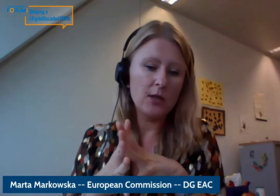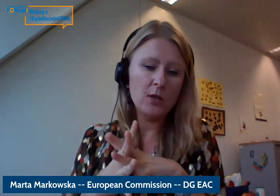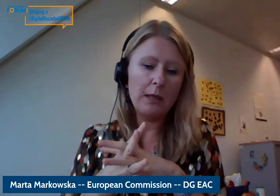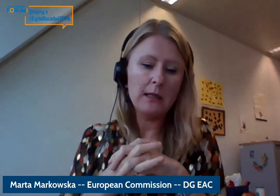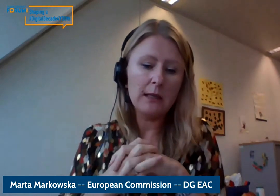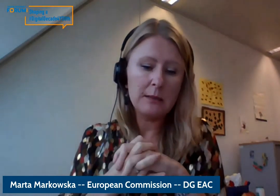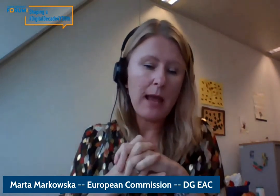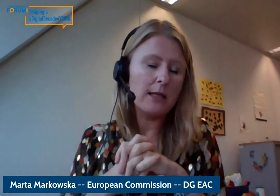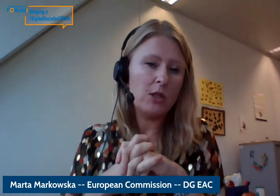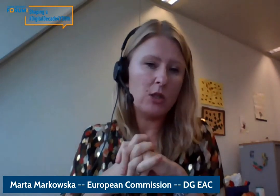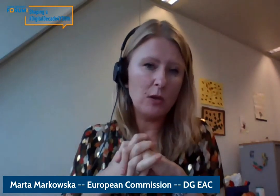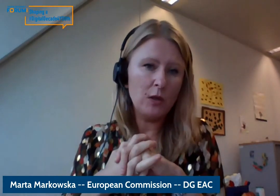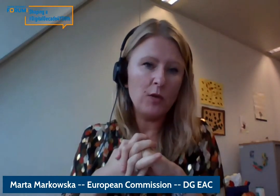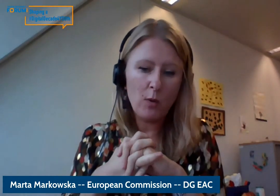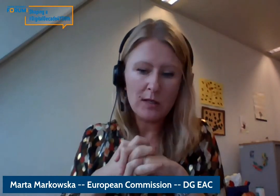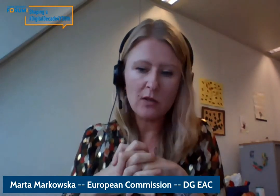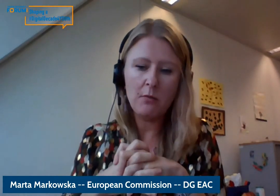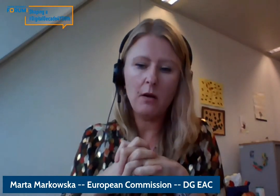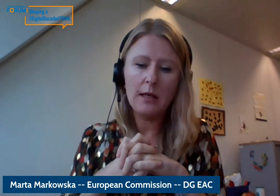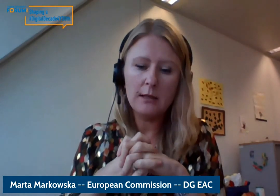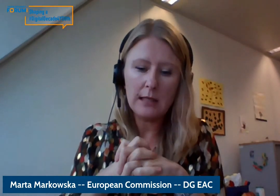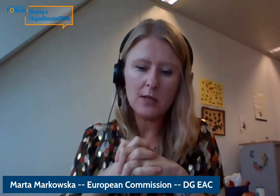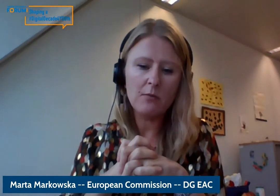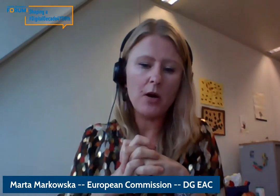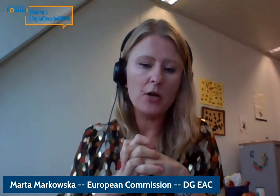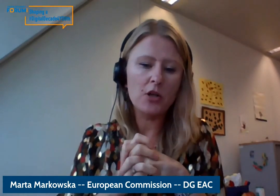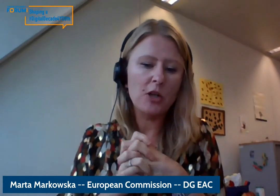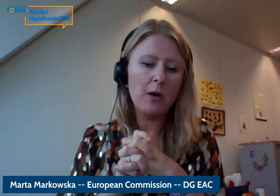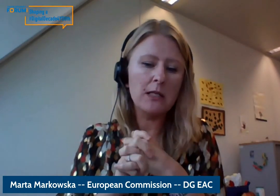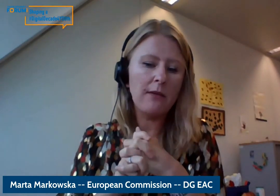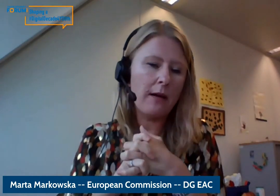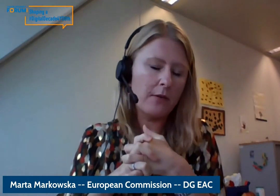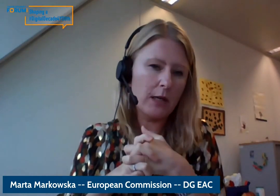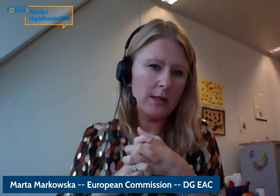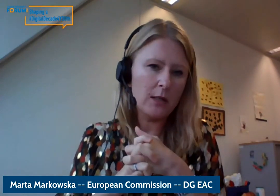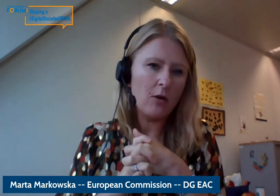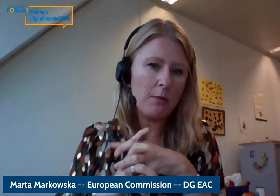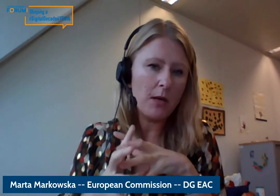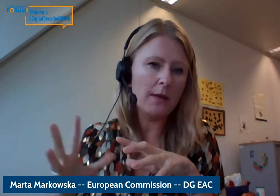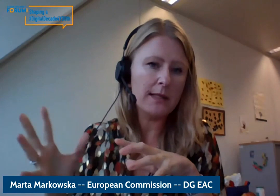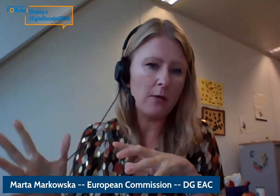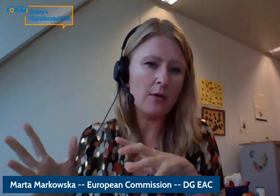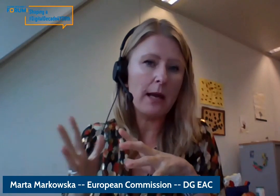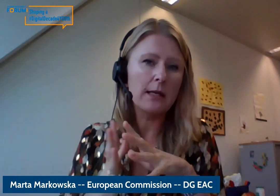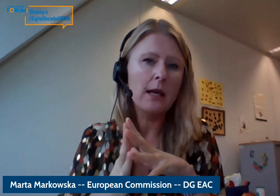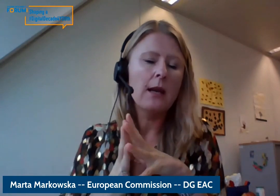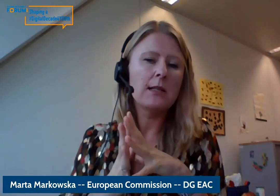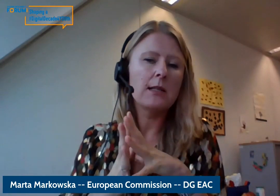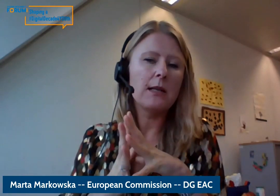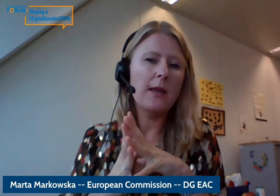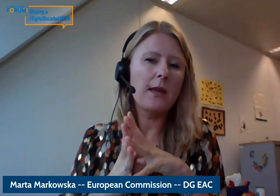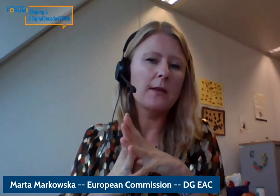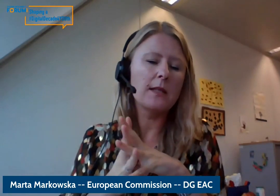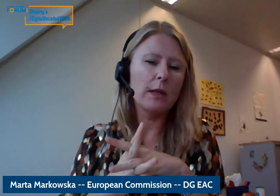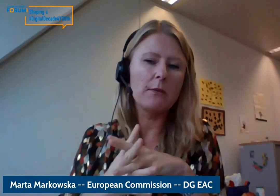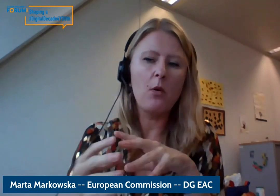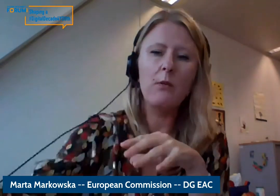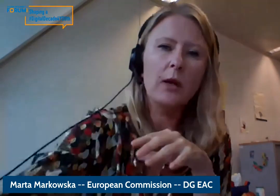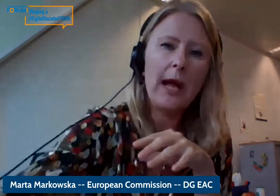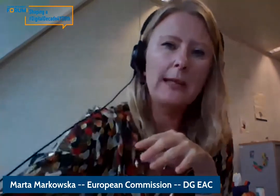and learning is being expanded to include eastern ball kins and so beyond